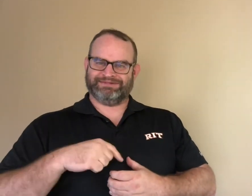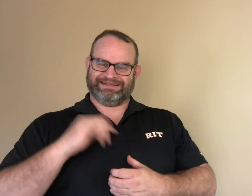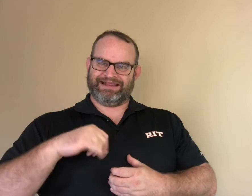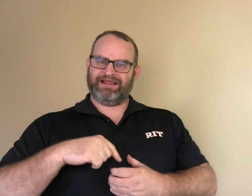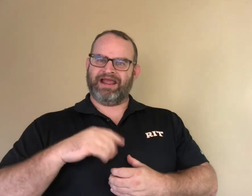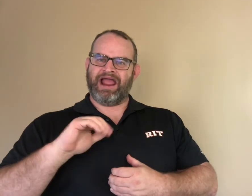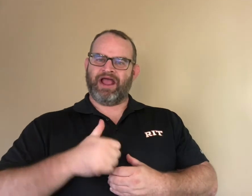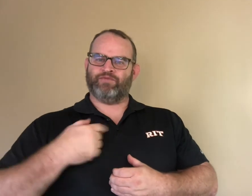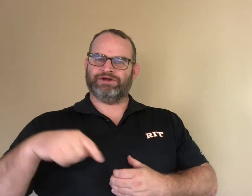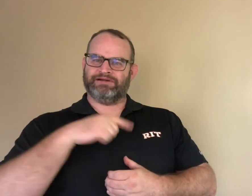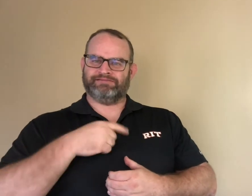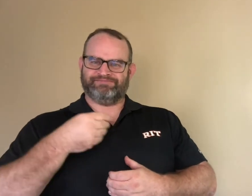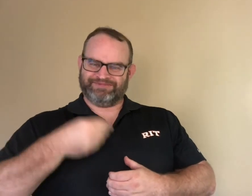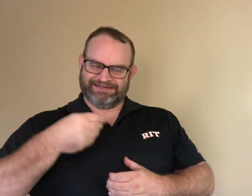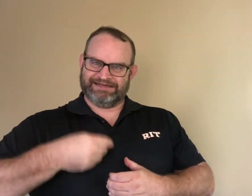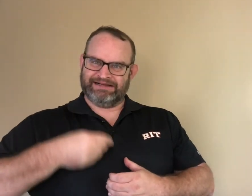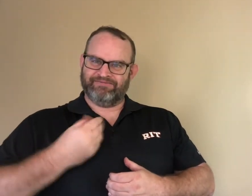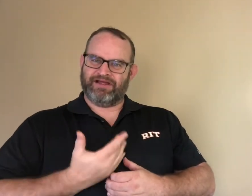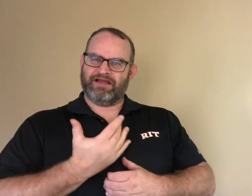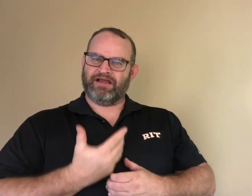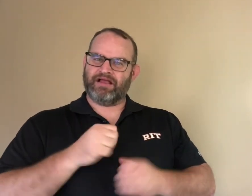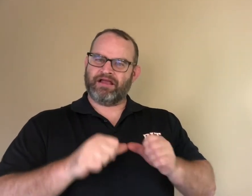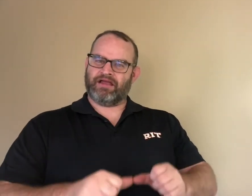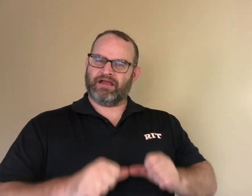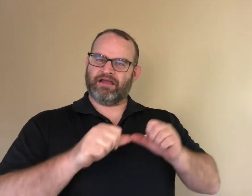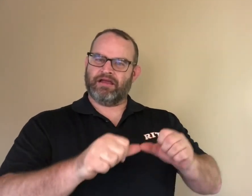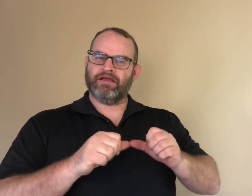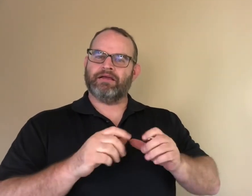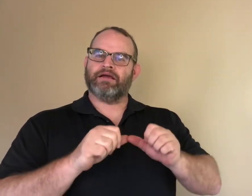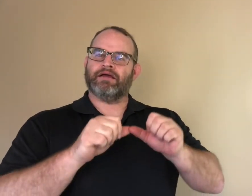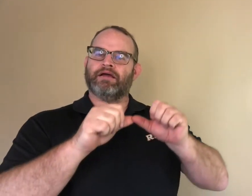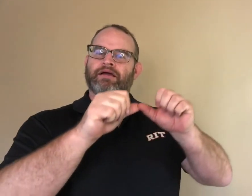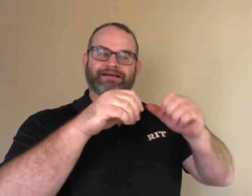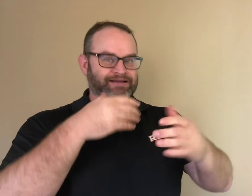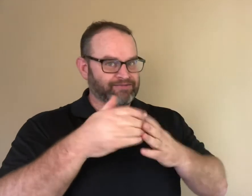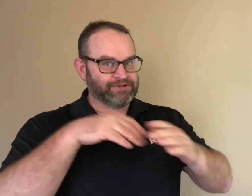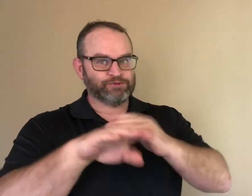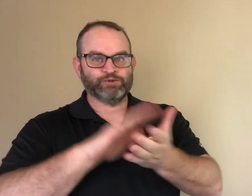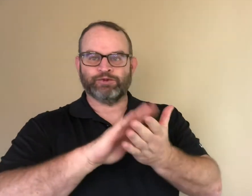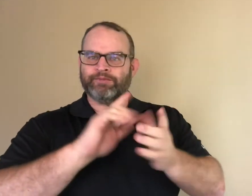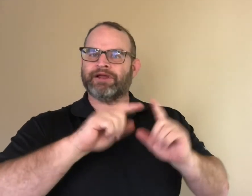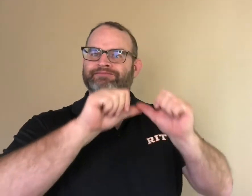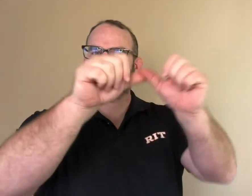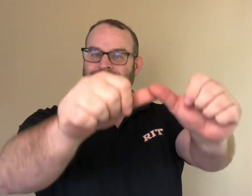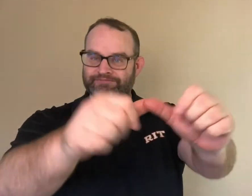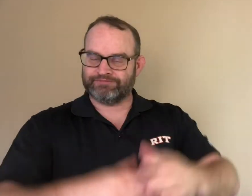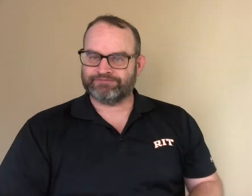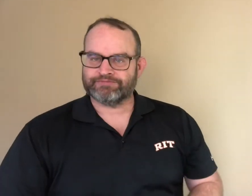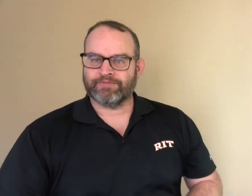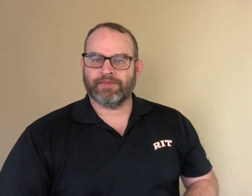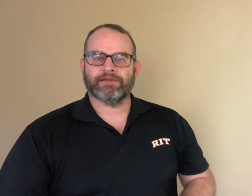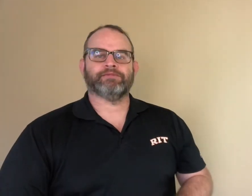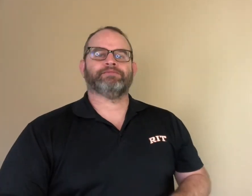Children have interest in STEM. How can we feed that and keep it afire for a long time? .